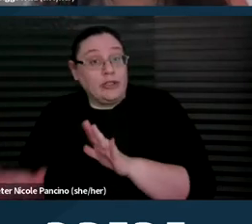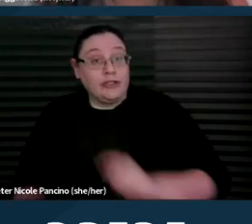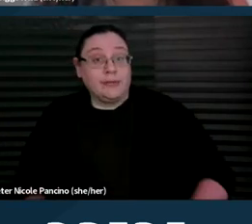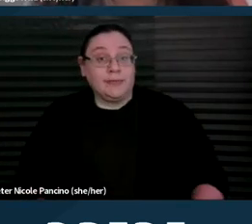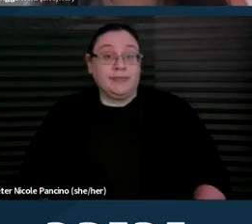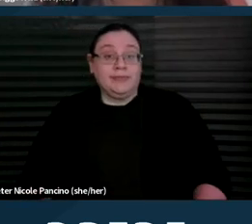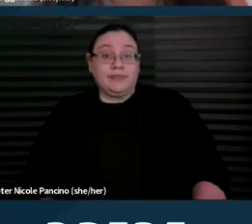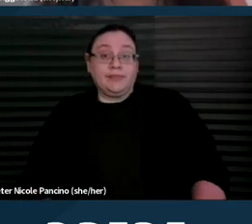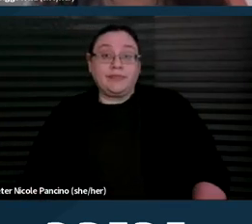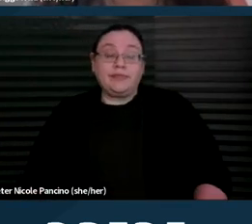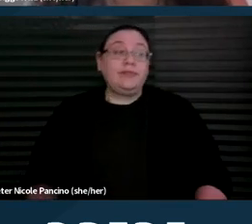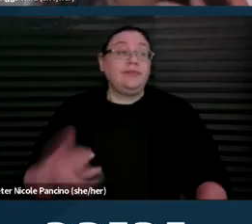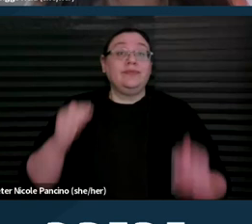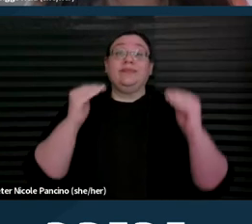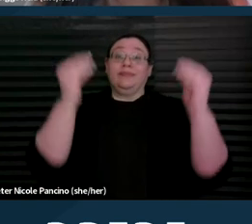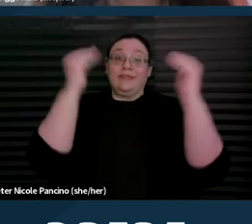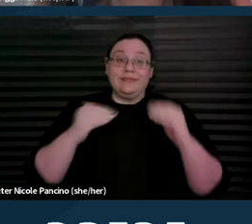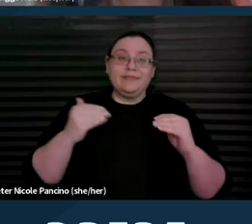And then next, I'm gonna turn it over to Jillian.